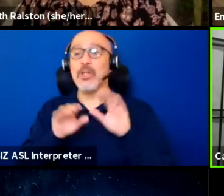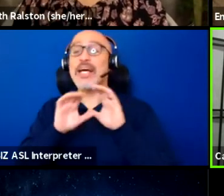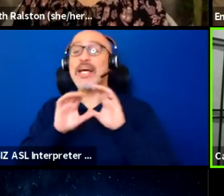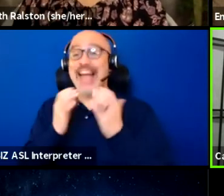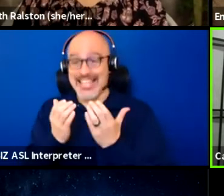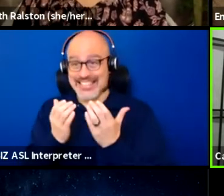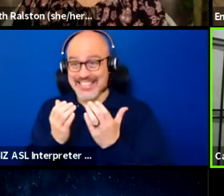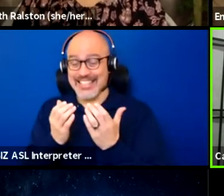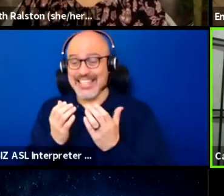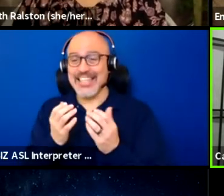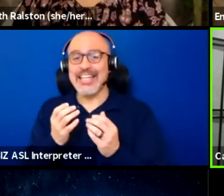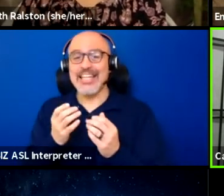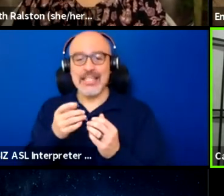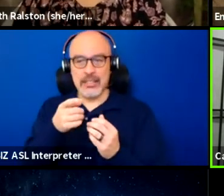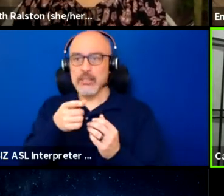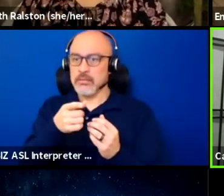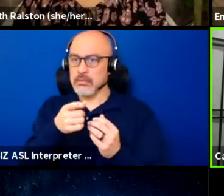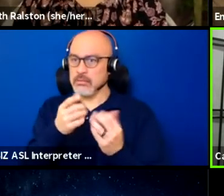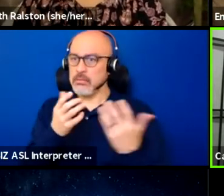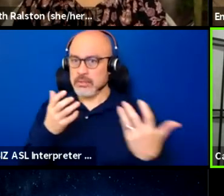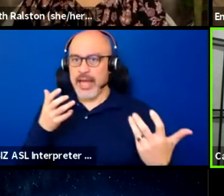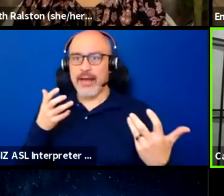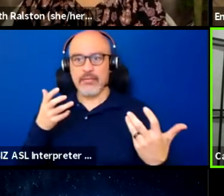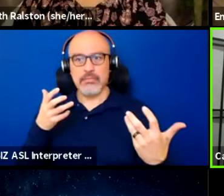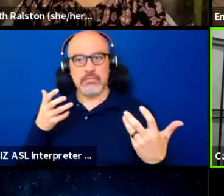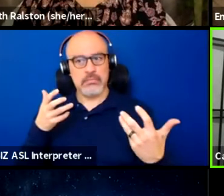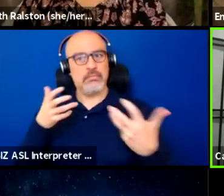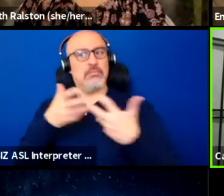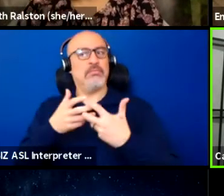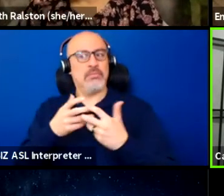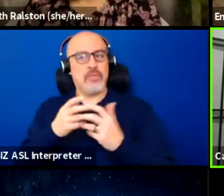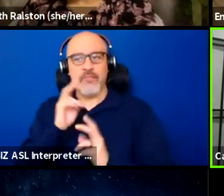that catered to people with disabilities of all ages,